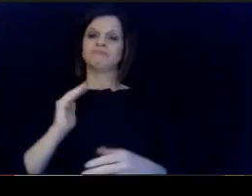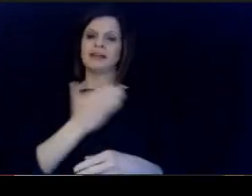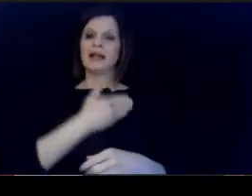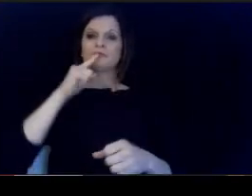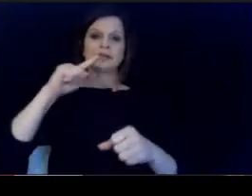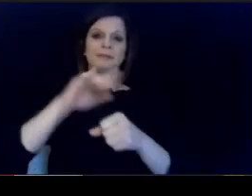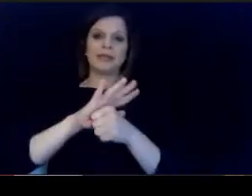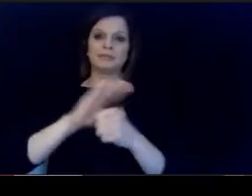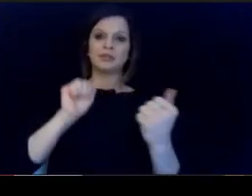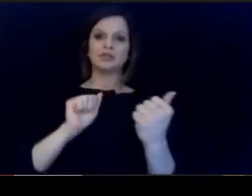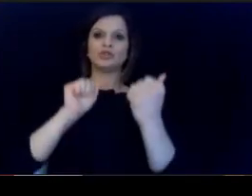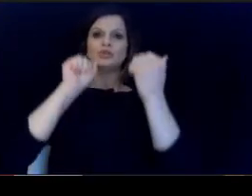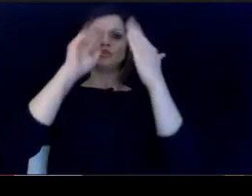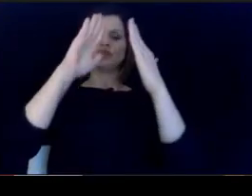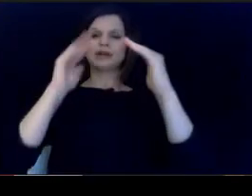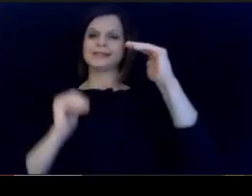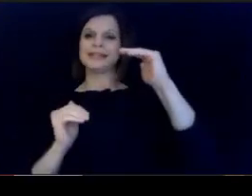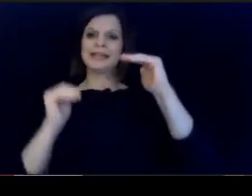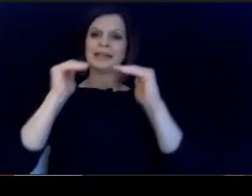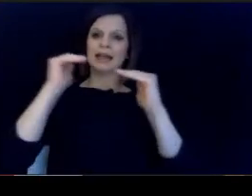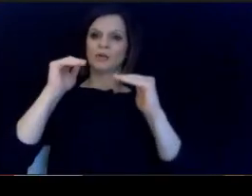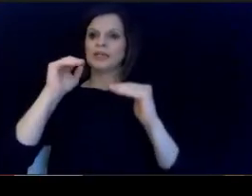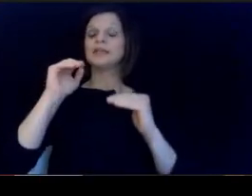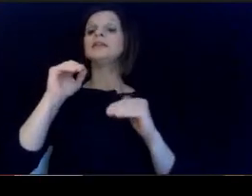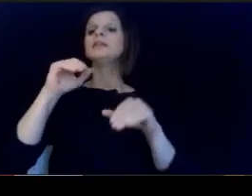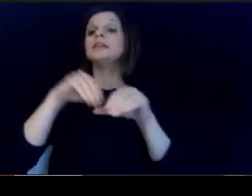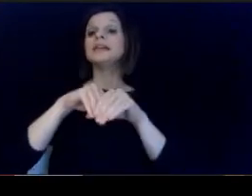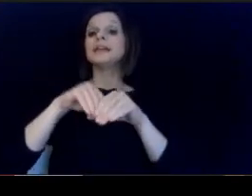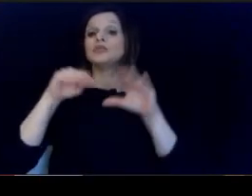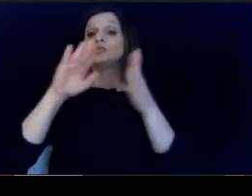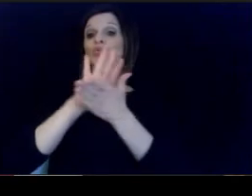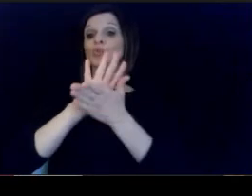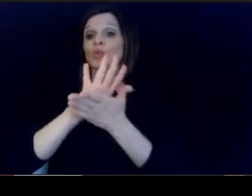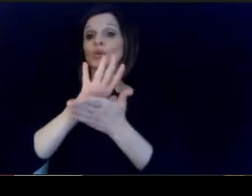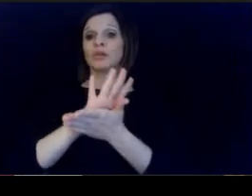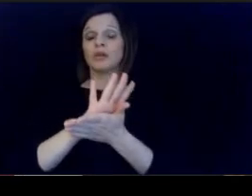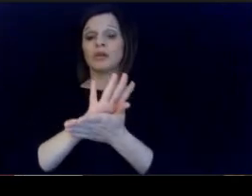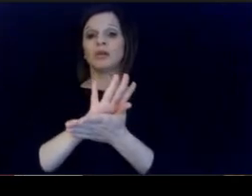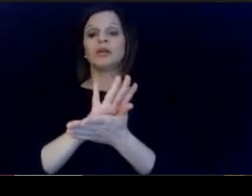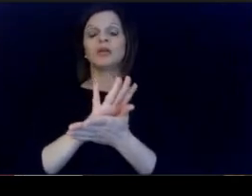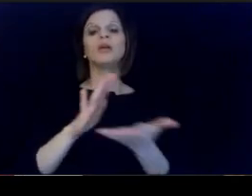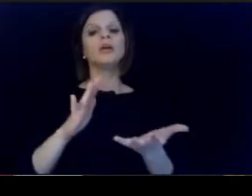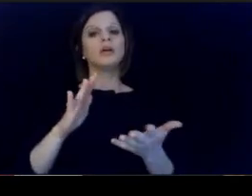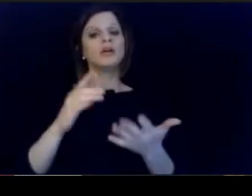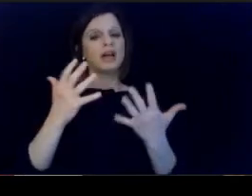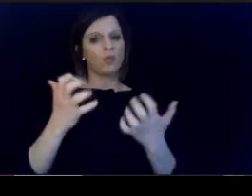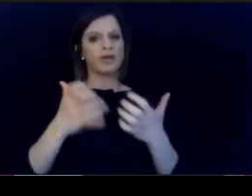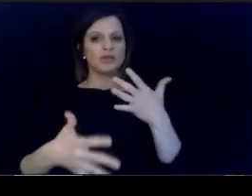inequity in Kentucky schools. A crucial piece. That plan was a prioritization of.